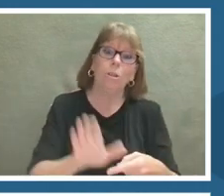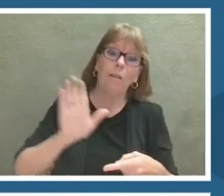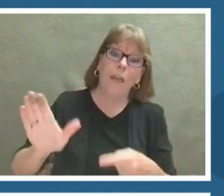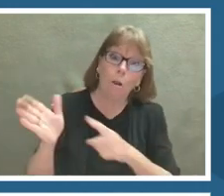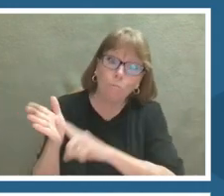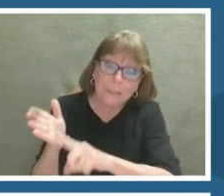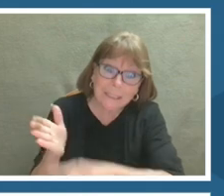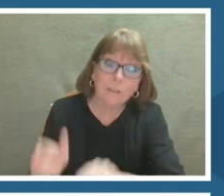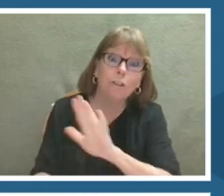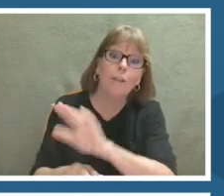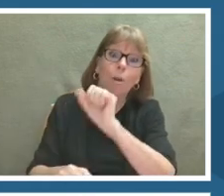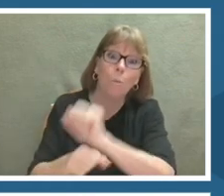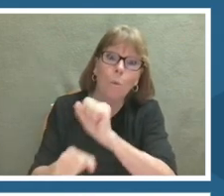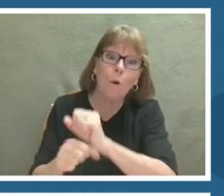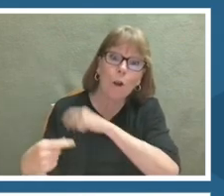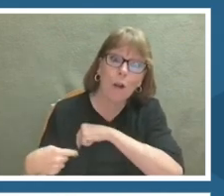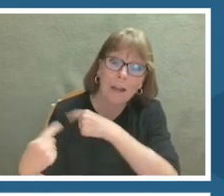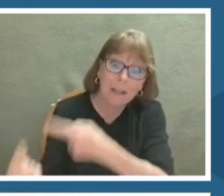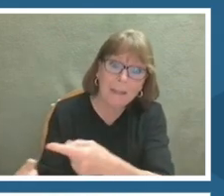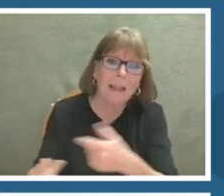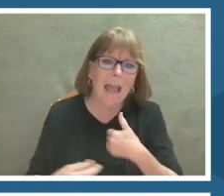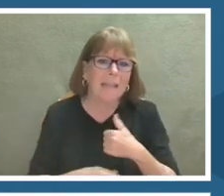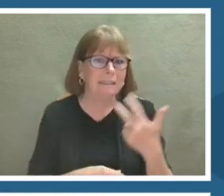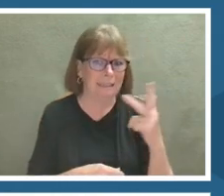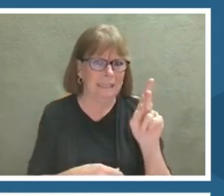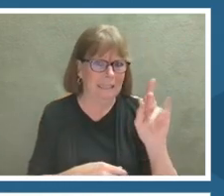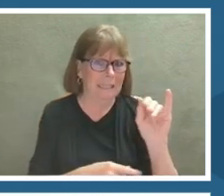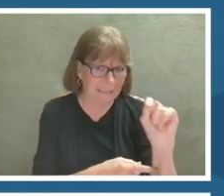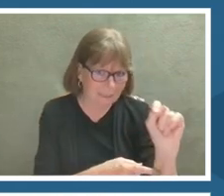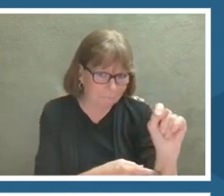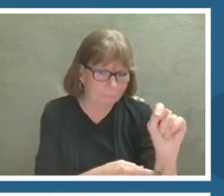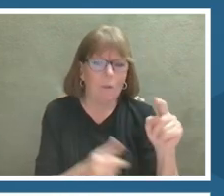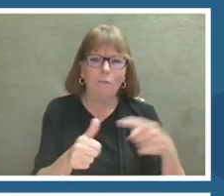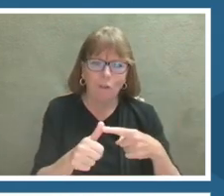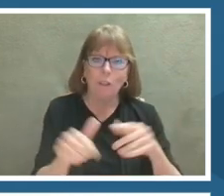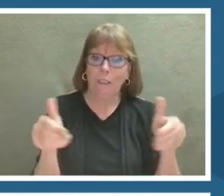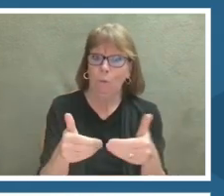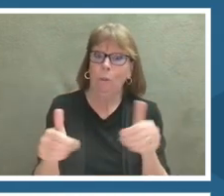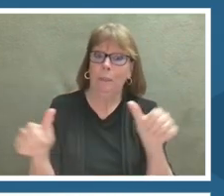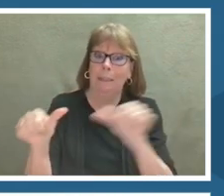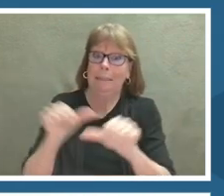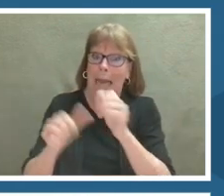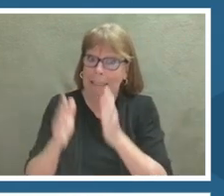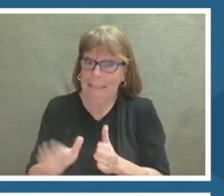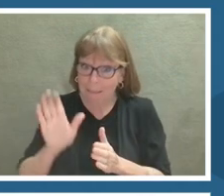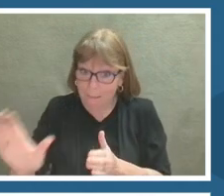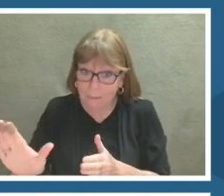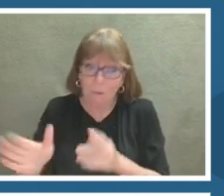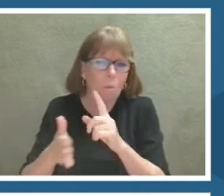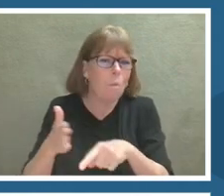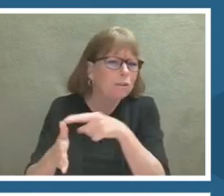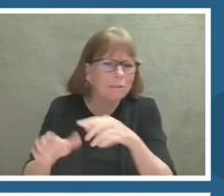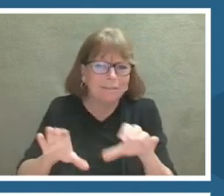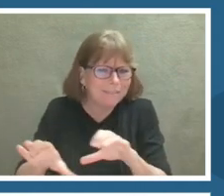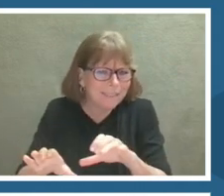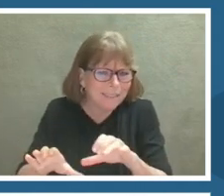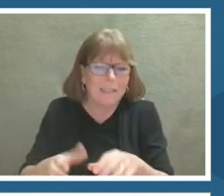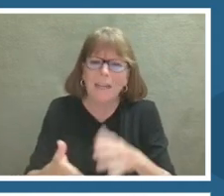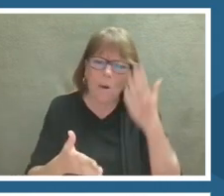Each kit I will be sharing today, we are going to introduce the scientists, her work, and why that work matters.